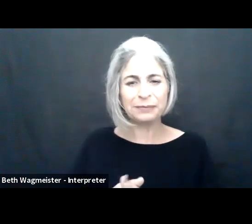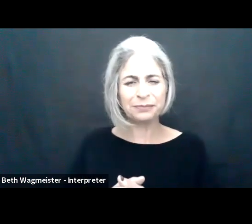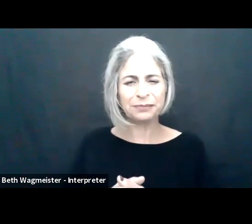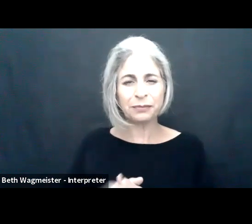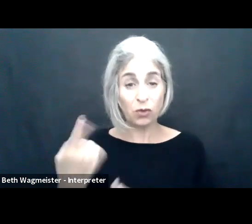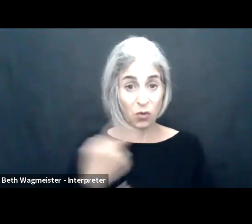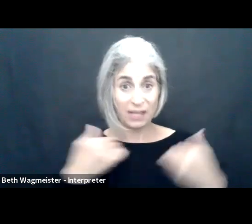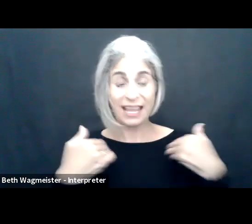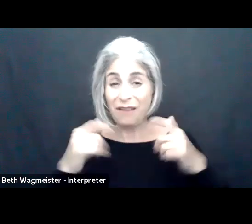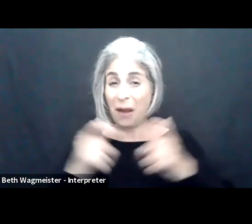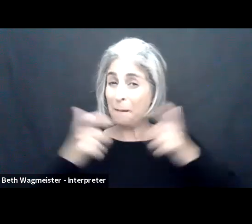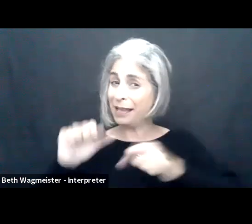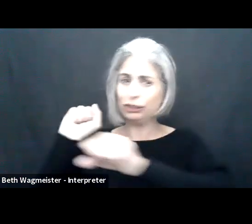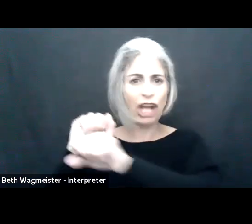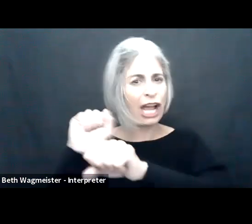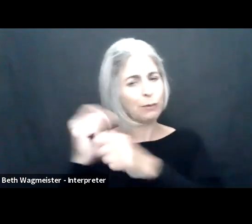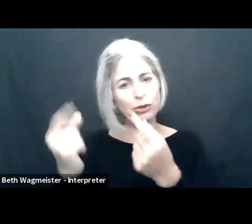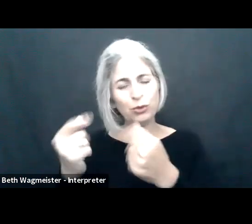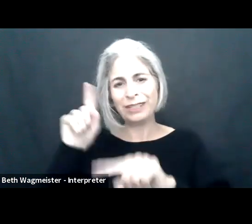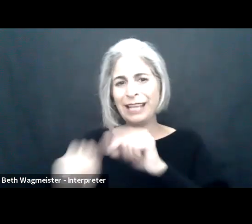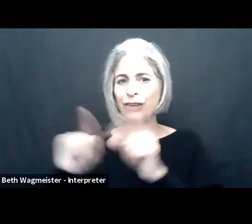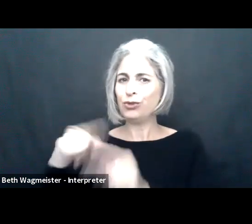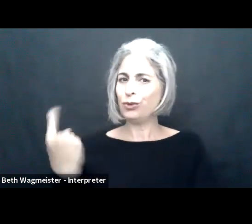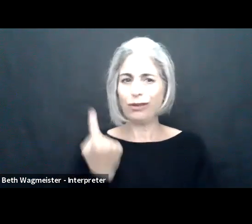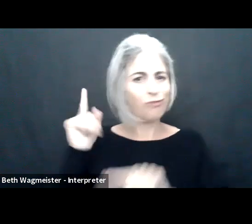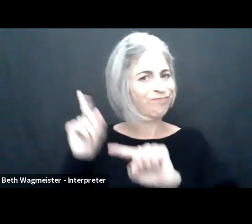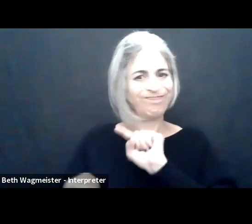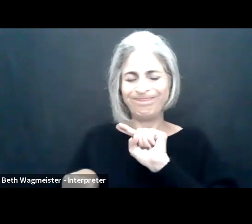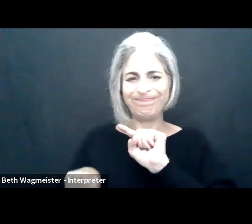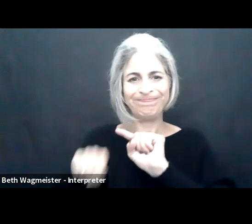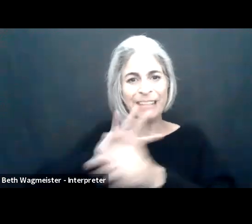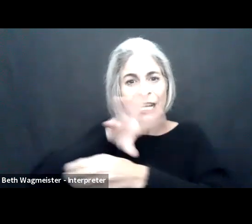Thank you so much for also including ODEP because we have a big job to do.